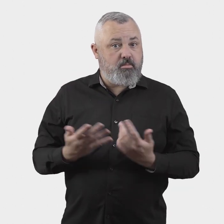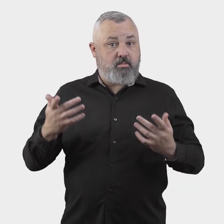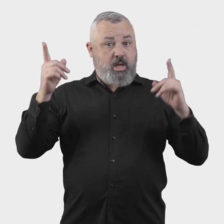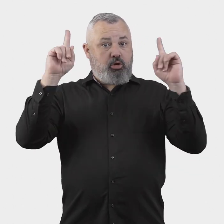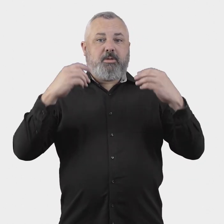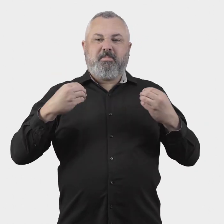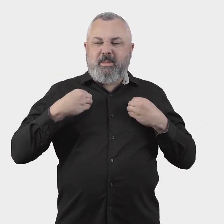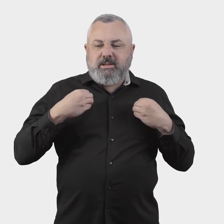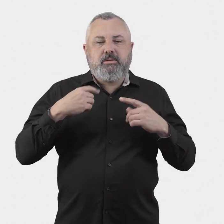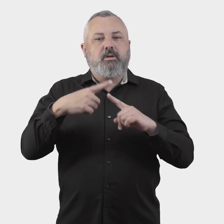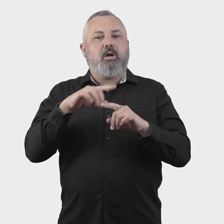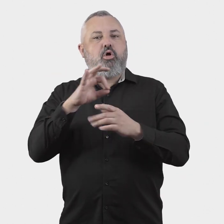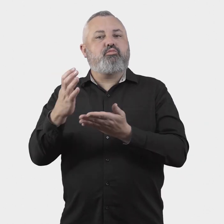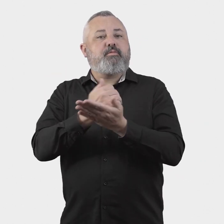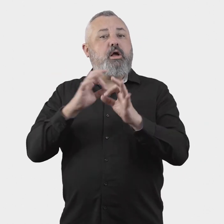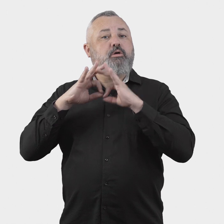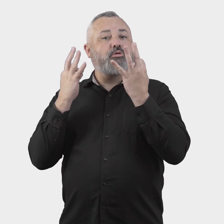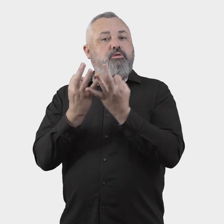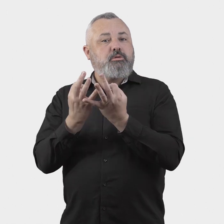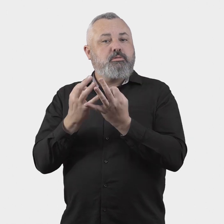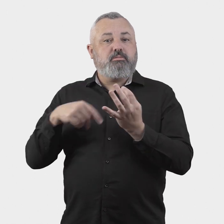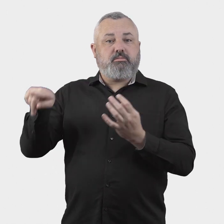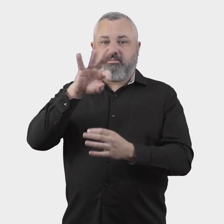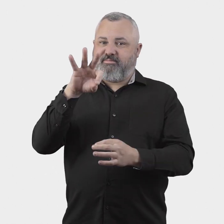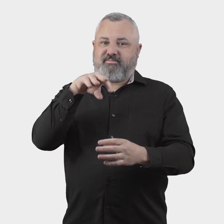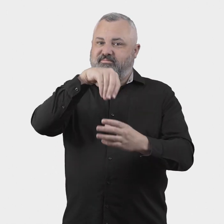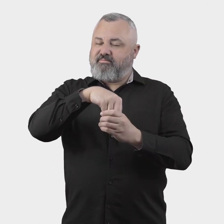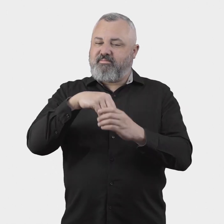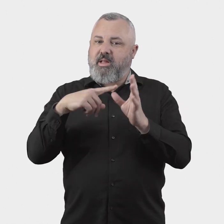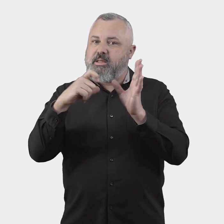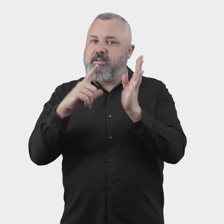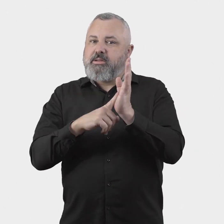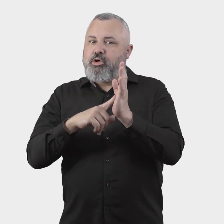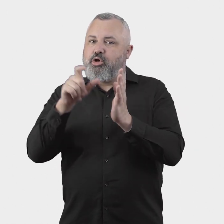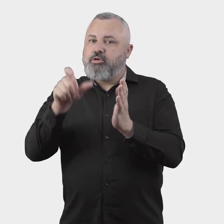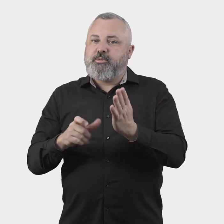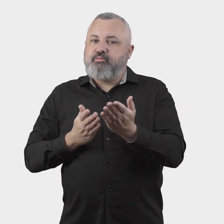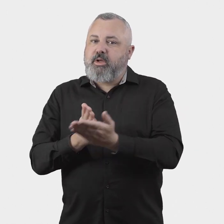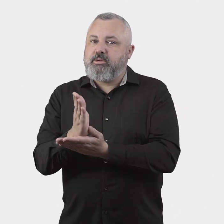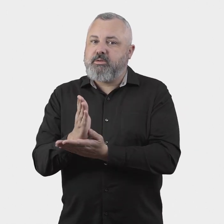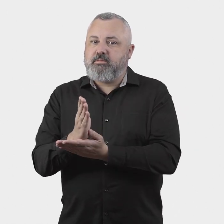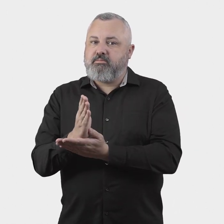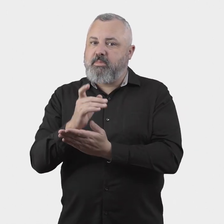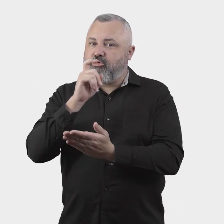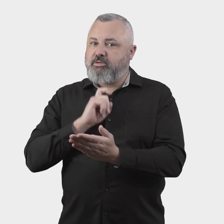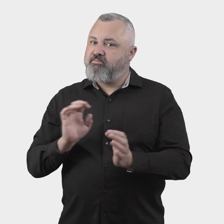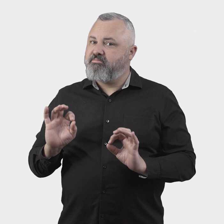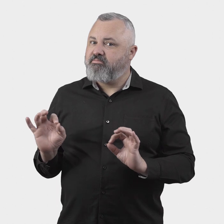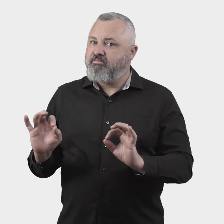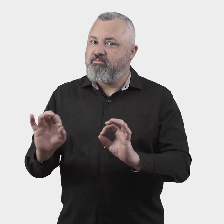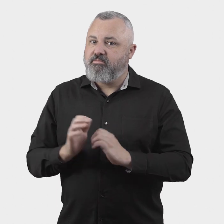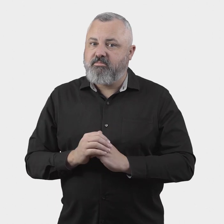Businesses customers and not for profit organisations (NFPs) are not covered by the consumer guarantees under the ACL.